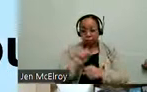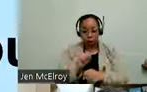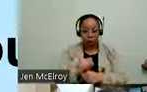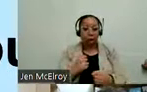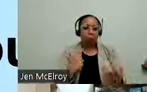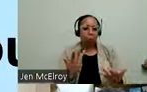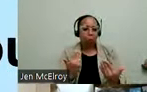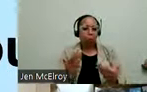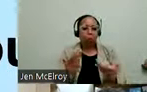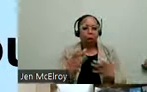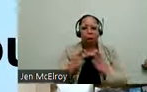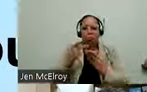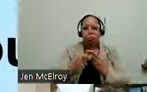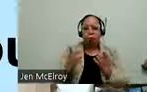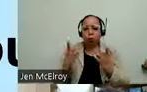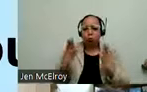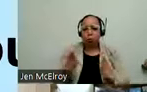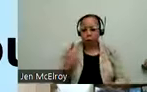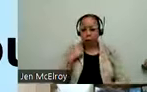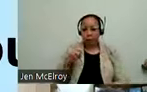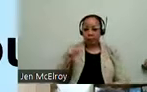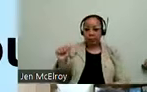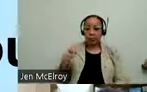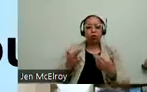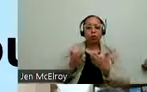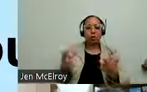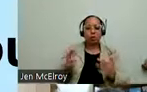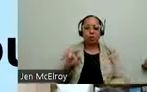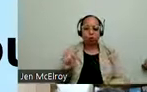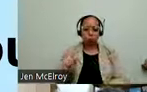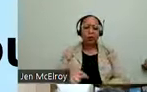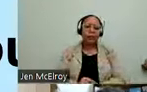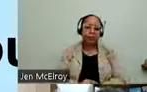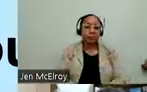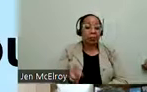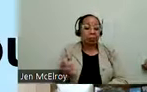program director for our disability resource unit. Which will oversee,